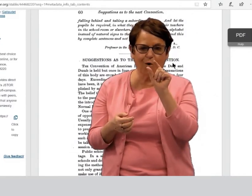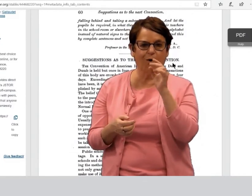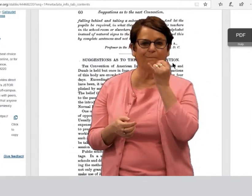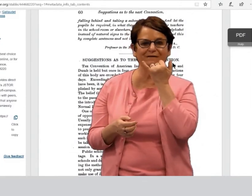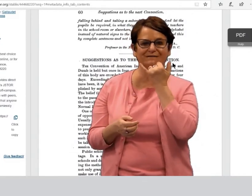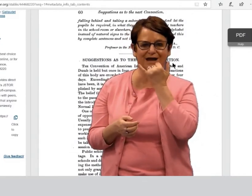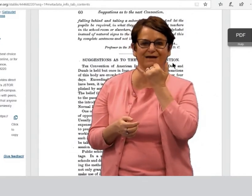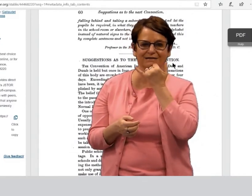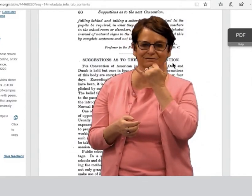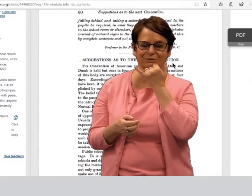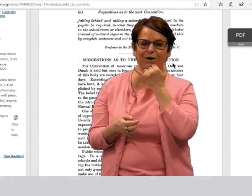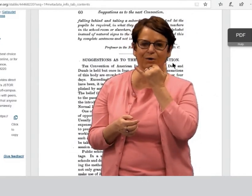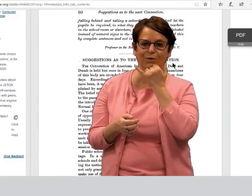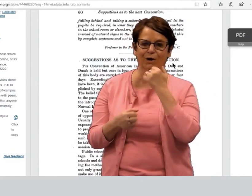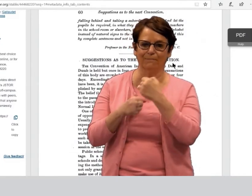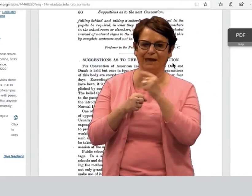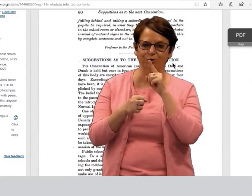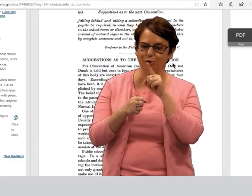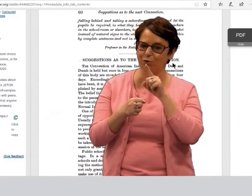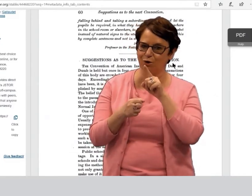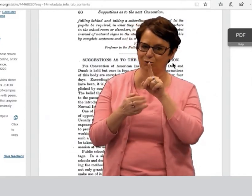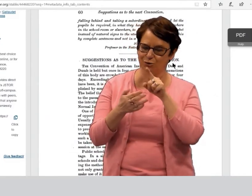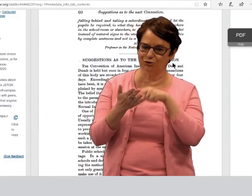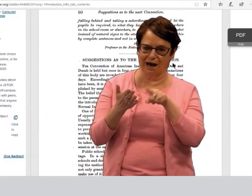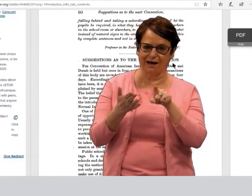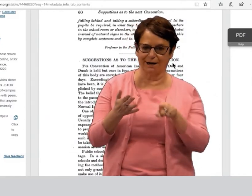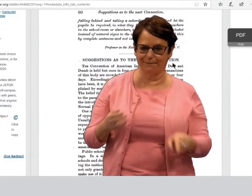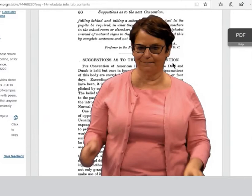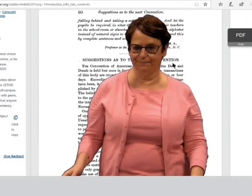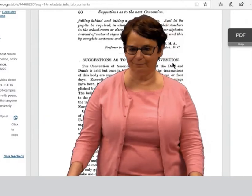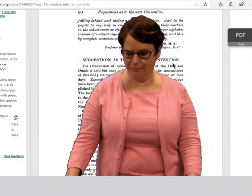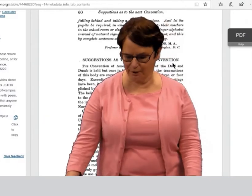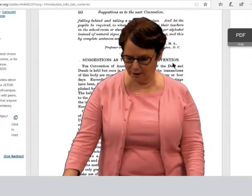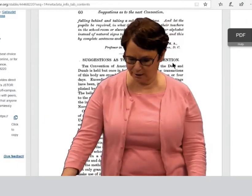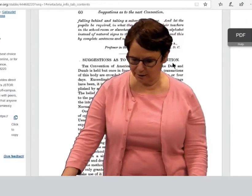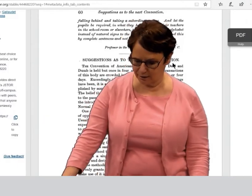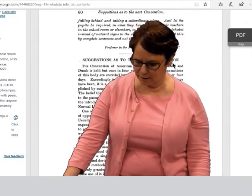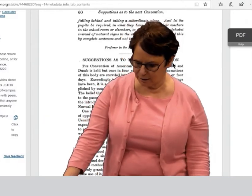because sometimes there are small mistakes, so make sure you check.